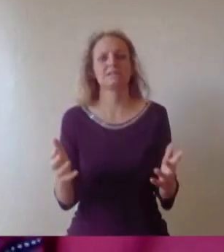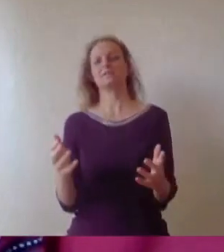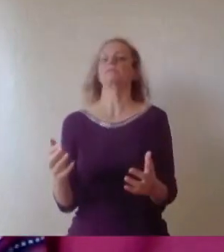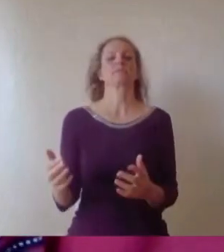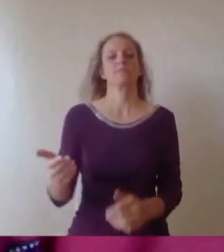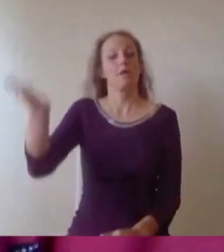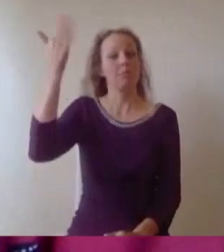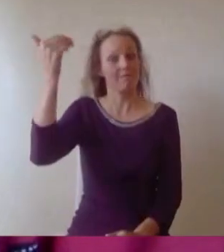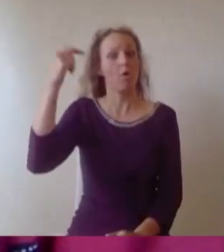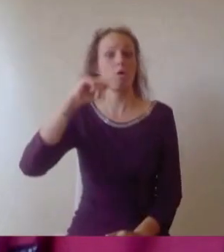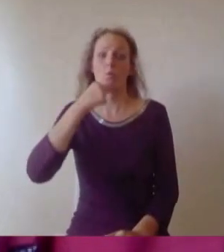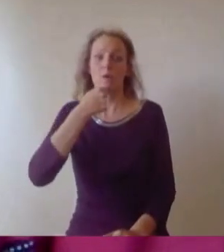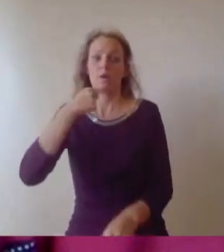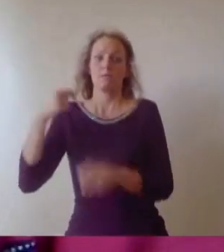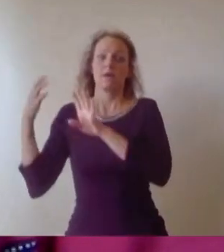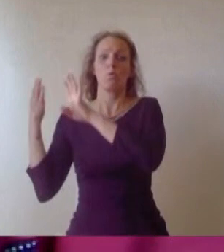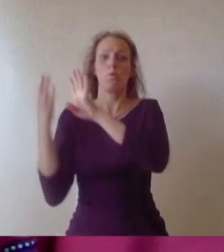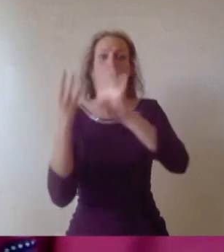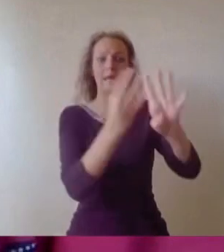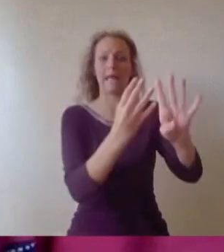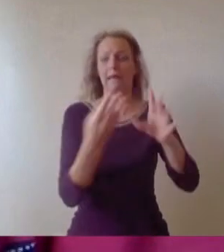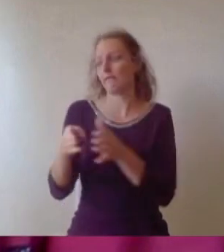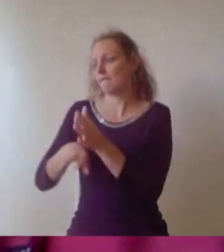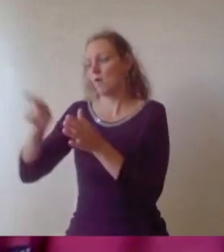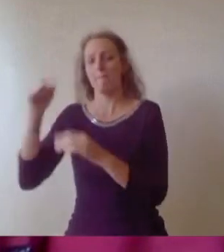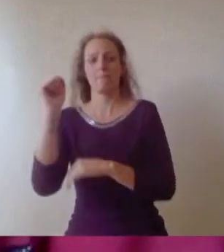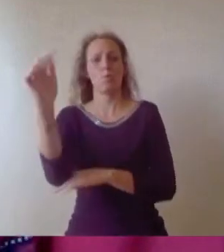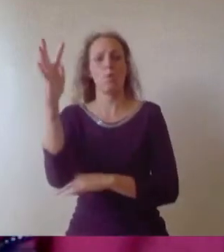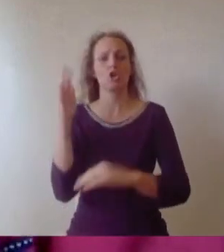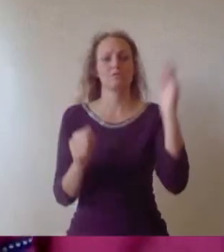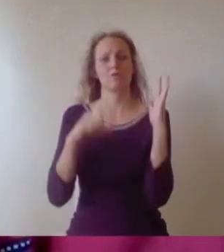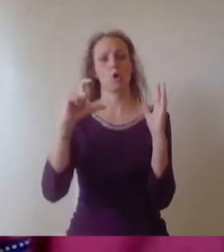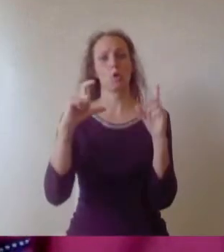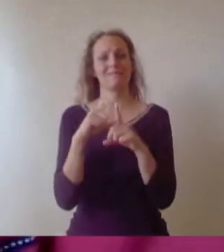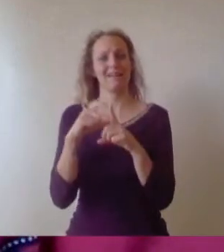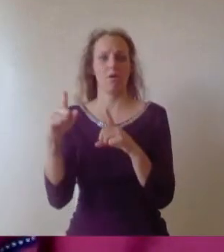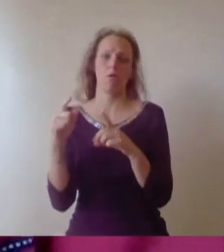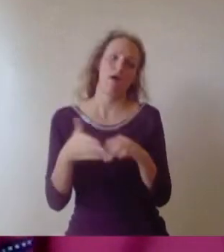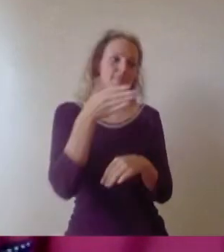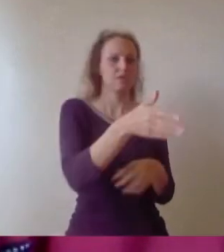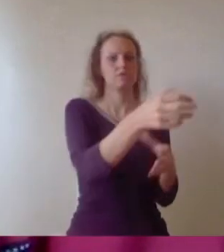heading straight to the pub and feeling a huge weight being lifted off our shoulders. However it has obviously been a very